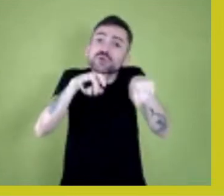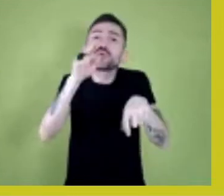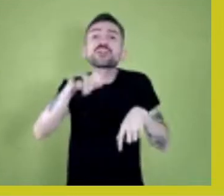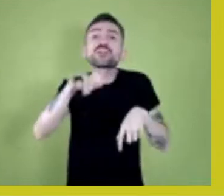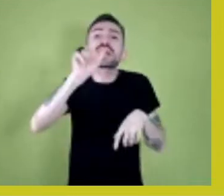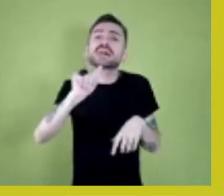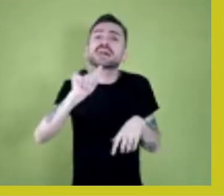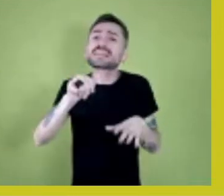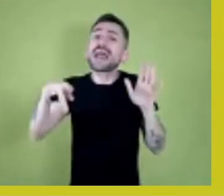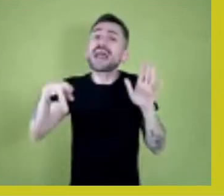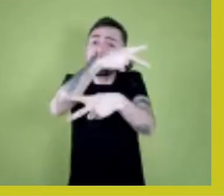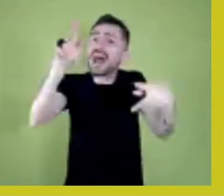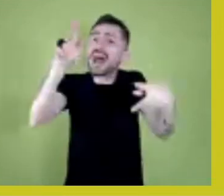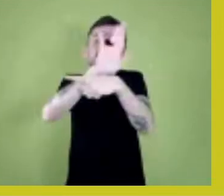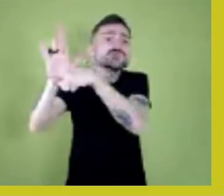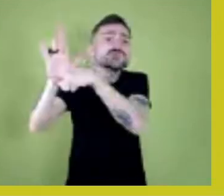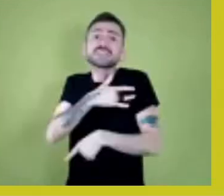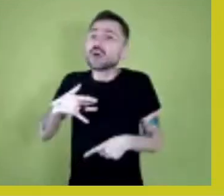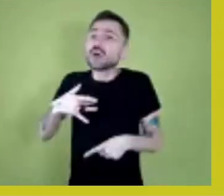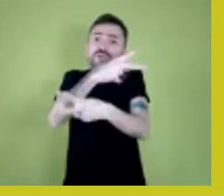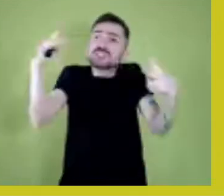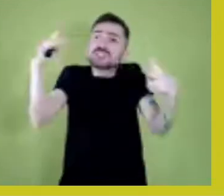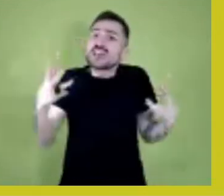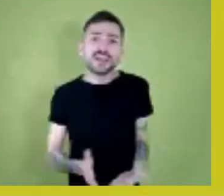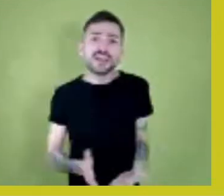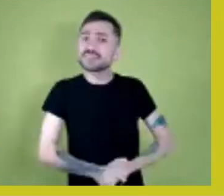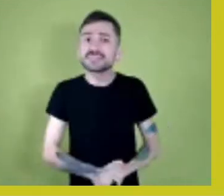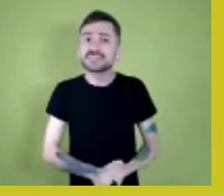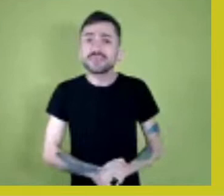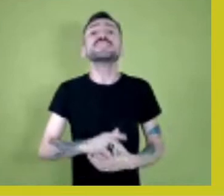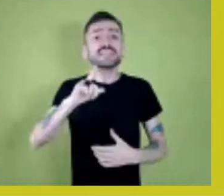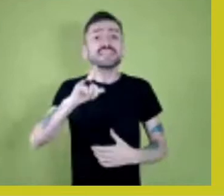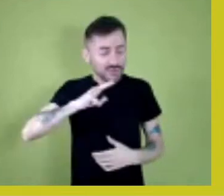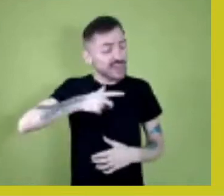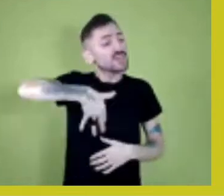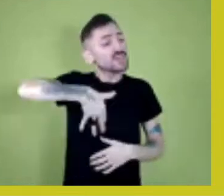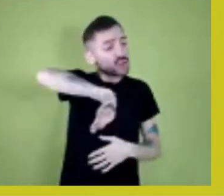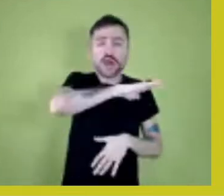There are actions we ourselves can take.